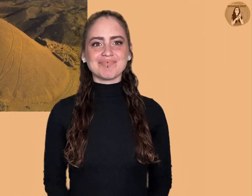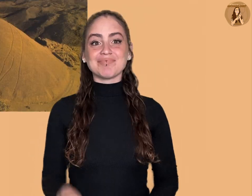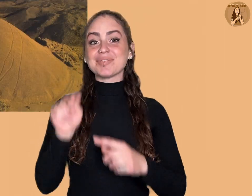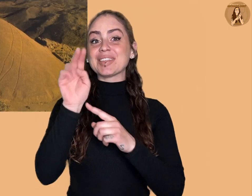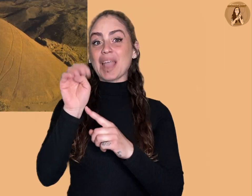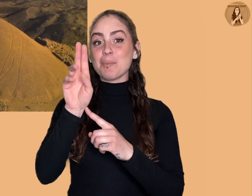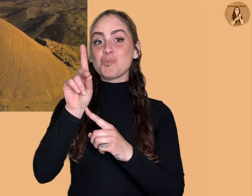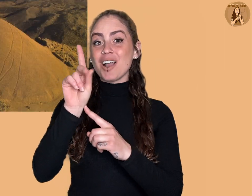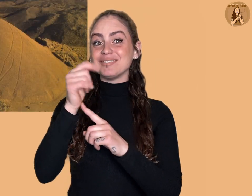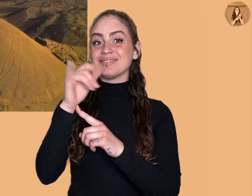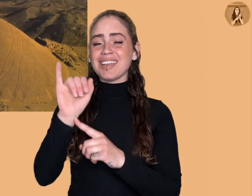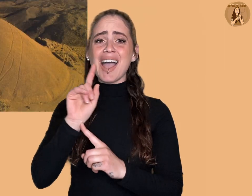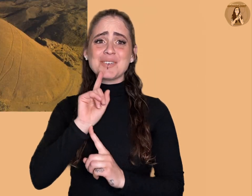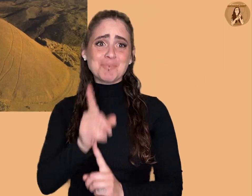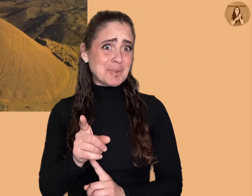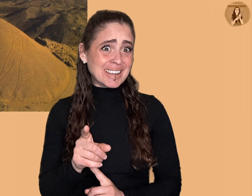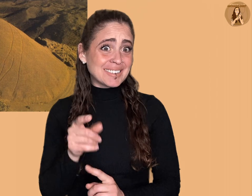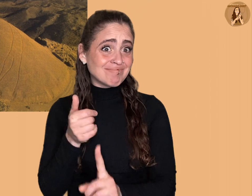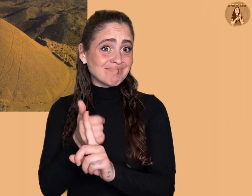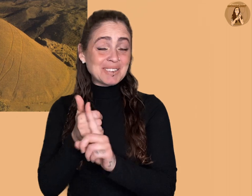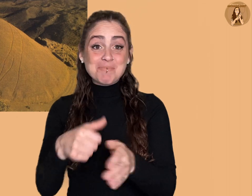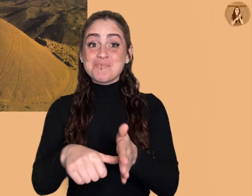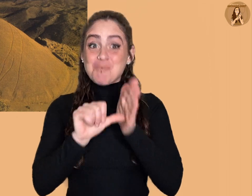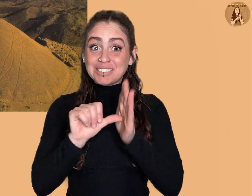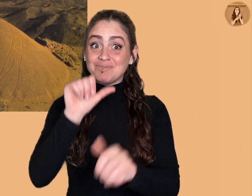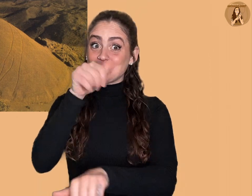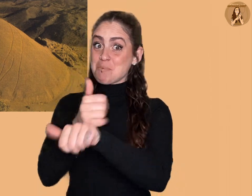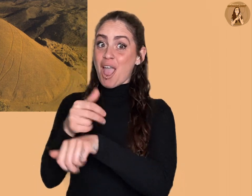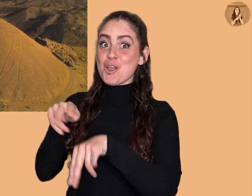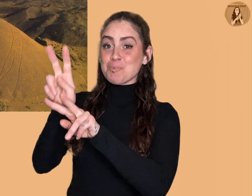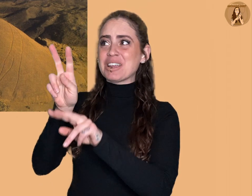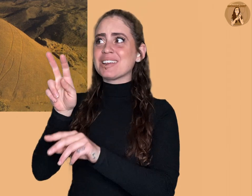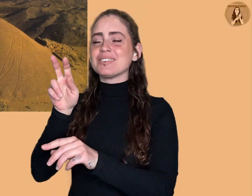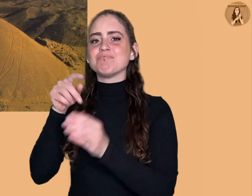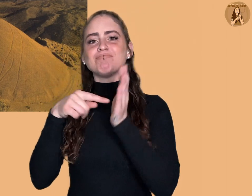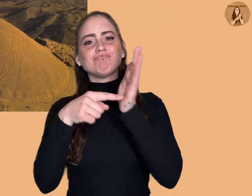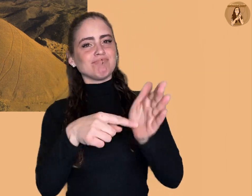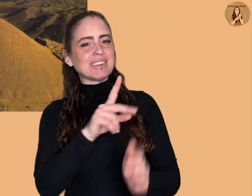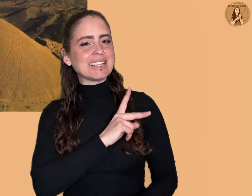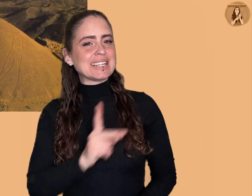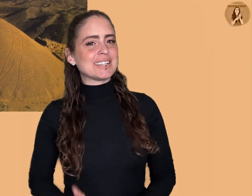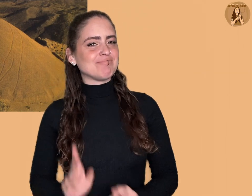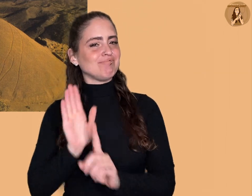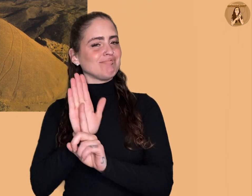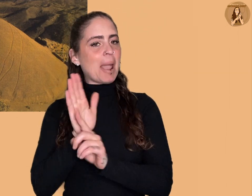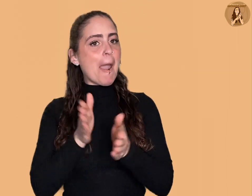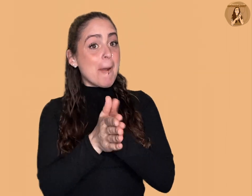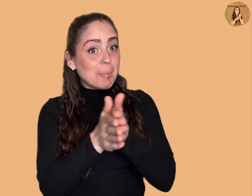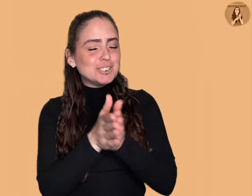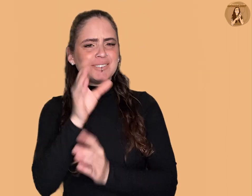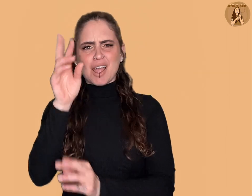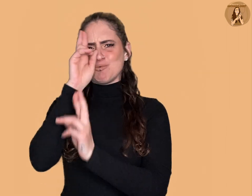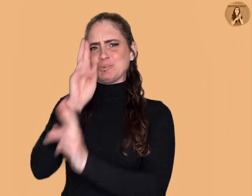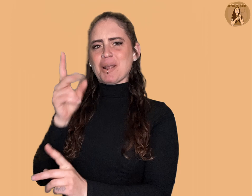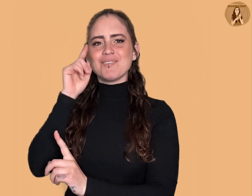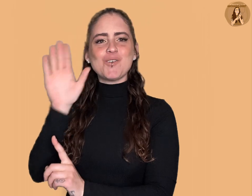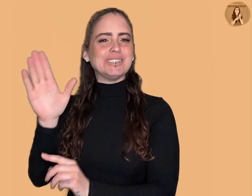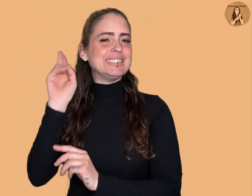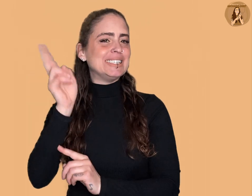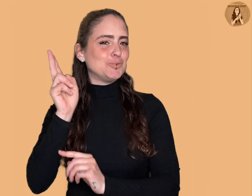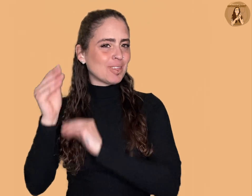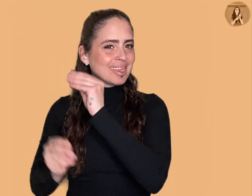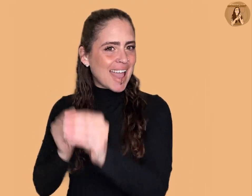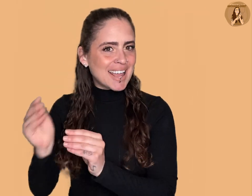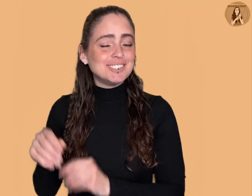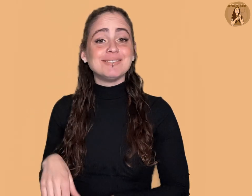Nemrud Dagi is an impressive monument which embodied the King’s ambition and respect for his historical lineage;